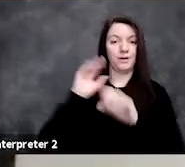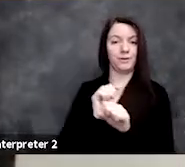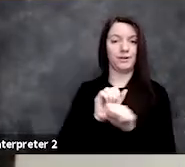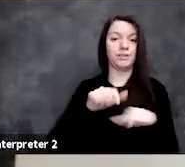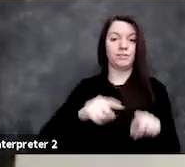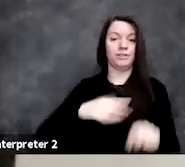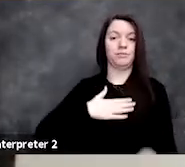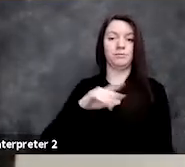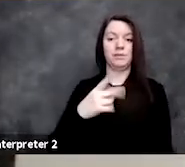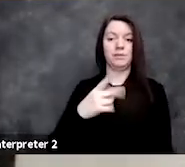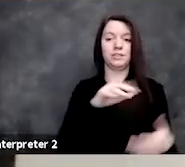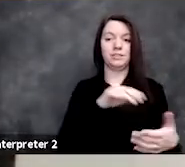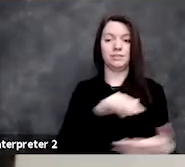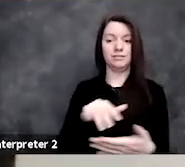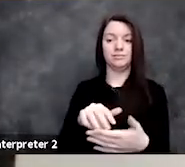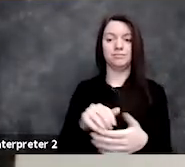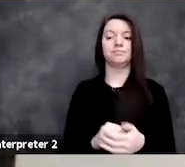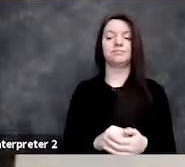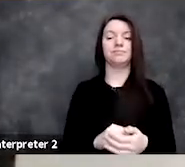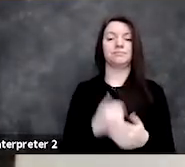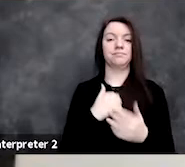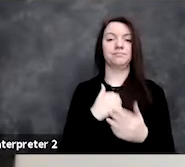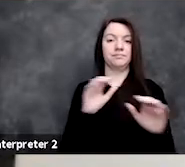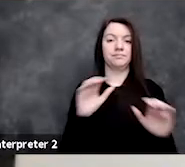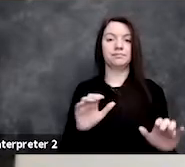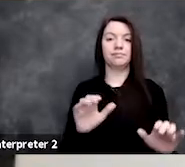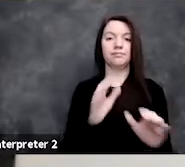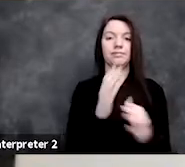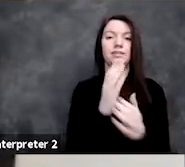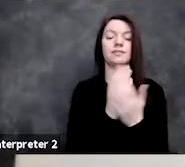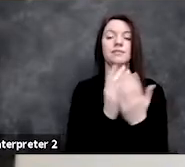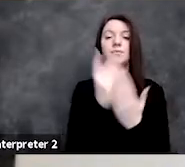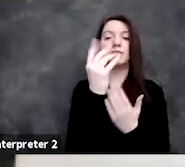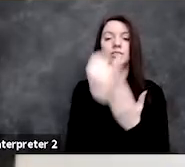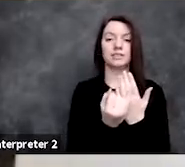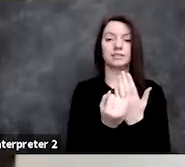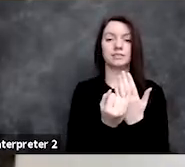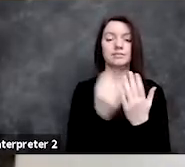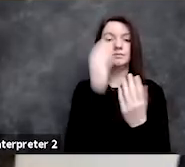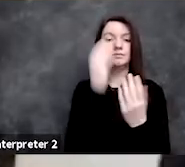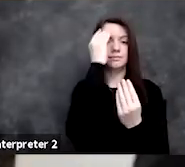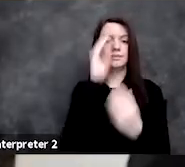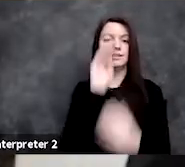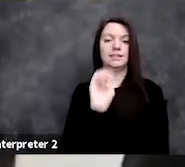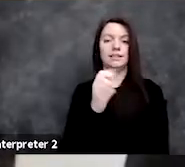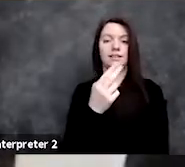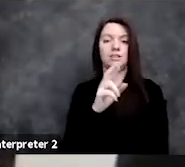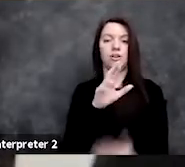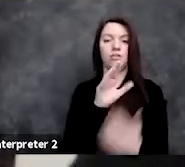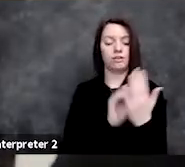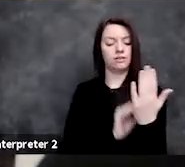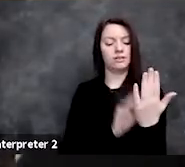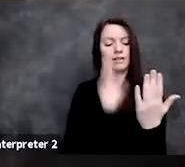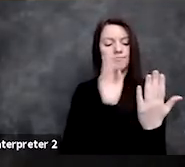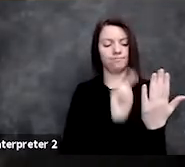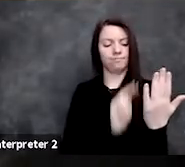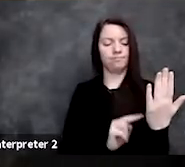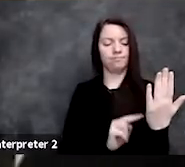I did some projects where we were looking at EHR records and whether they could predict outcomes